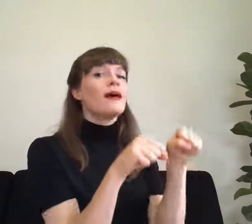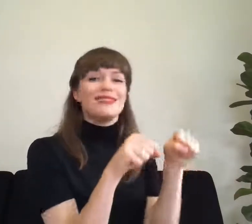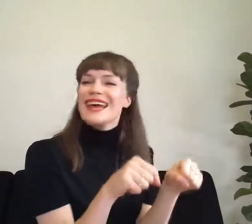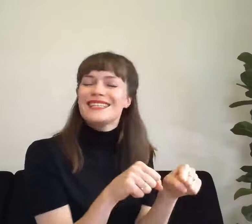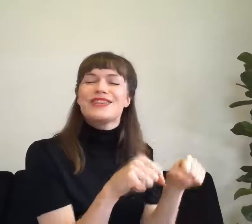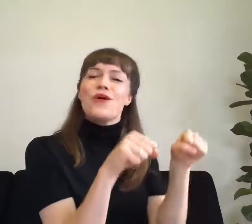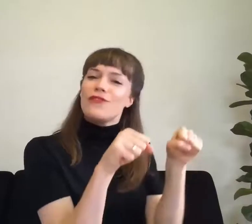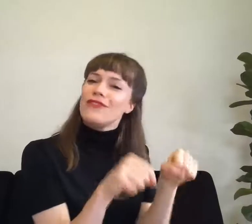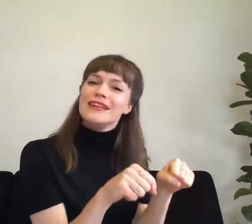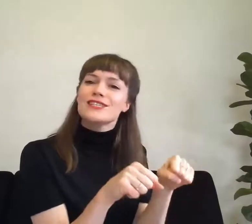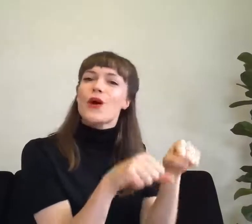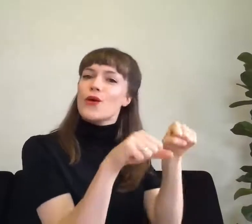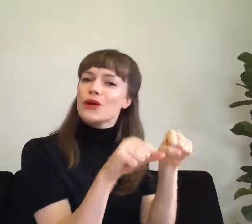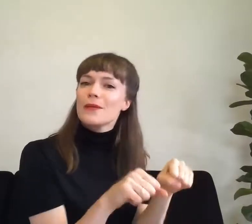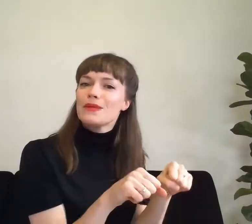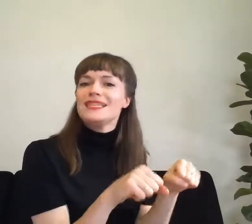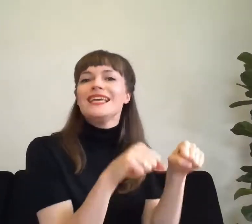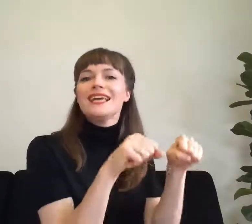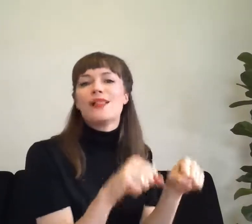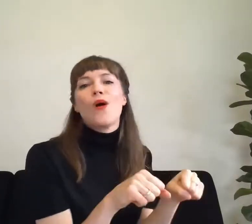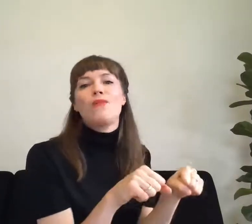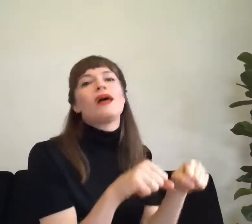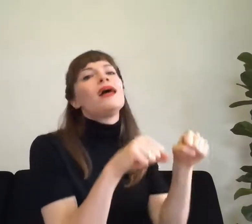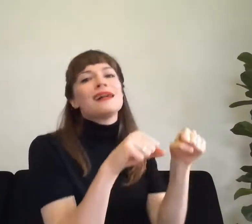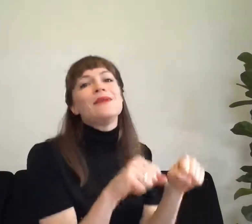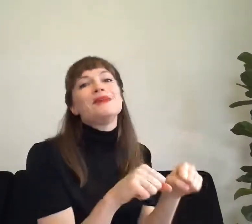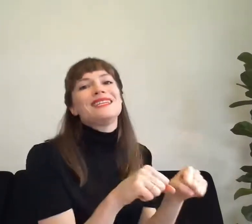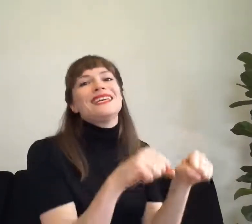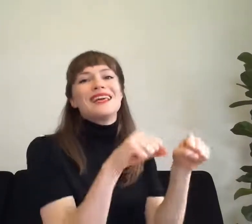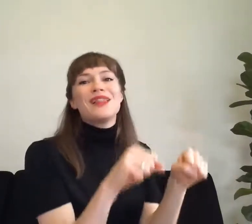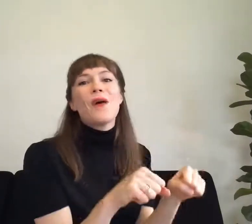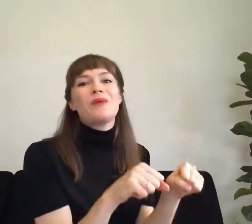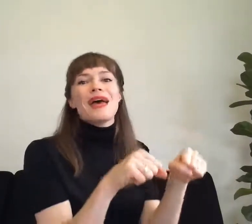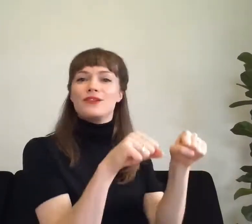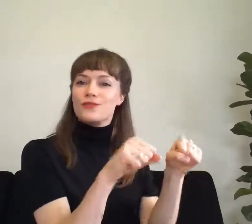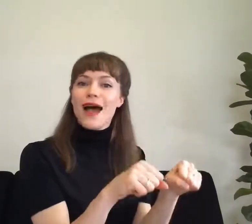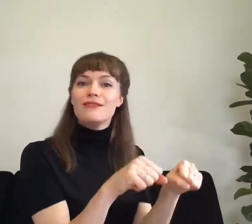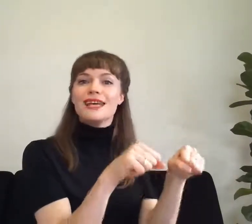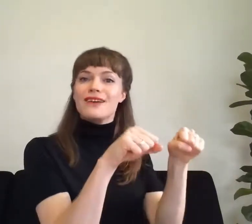Let your feet go clippity clop clippety clop and round and round